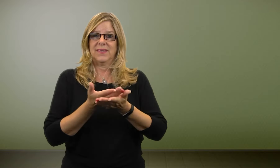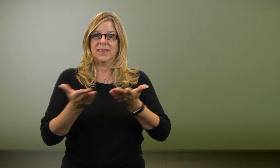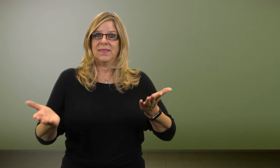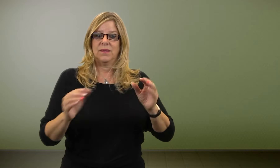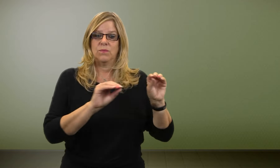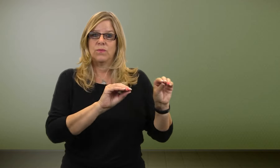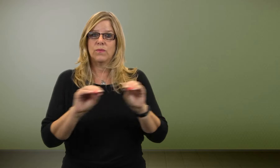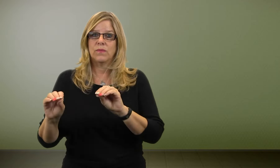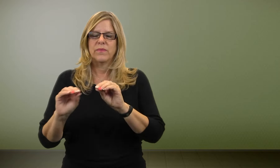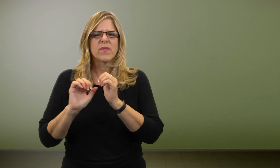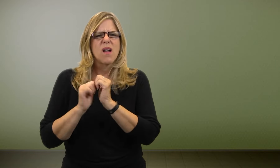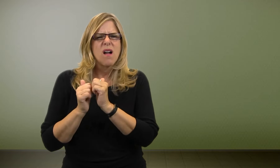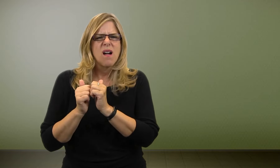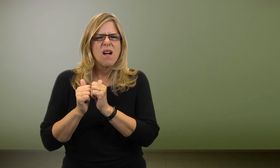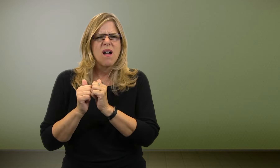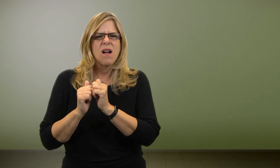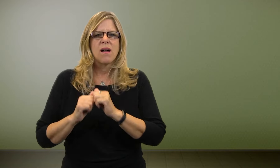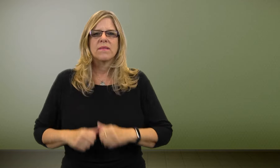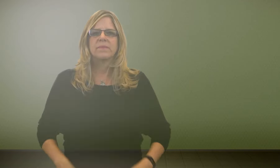Secondly, you can show how objects move.